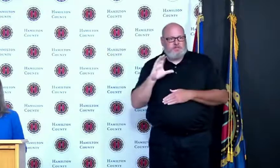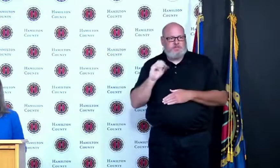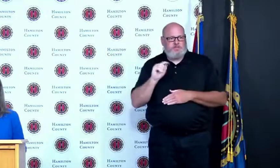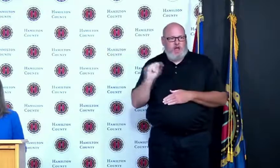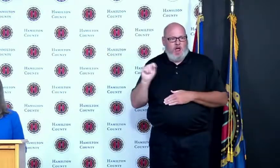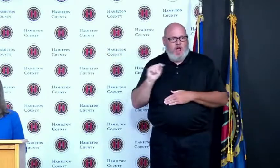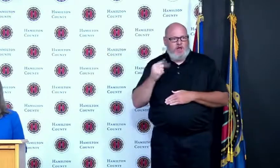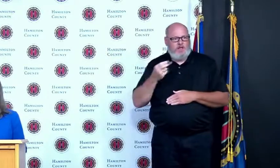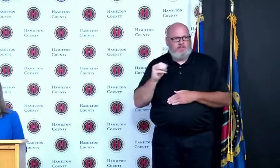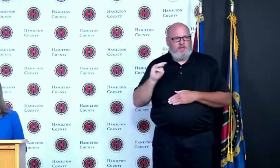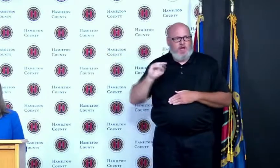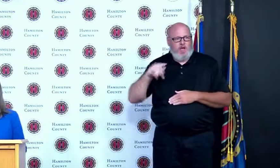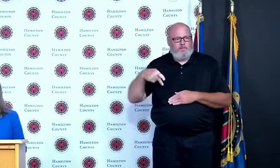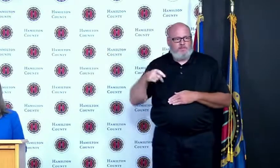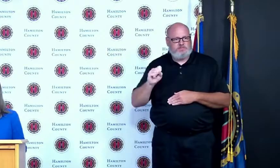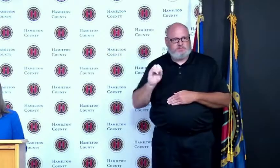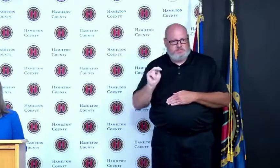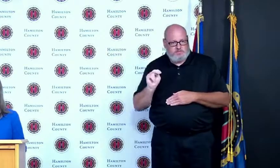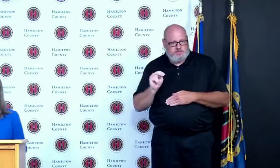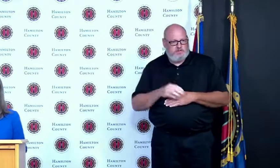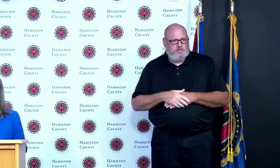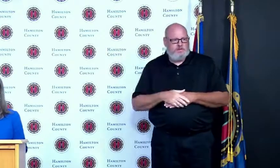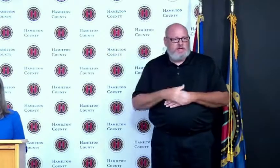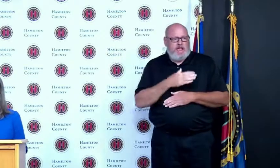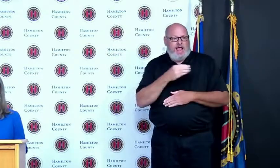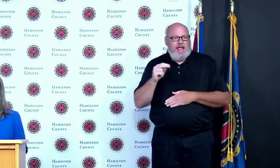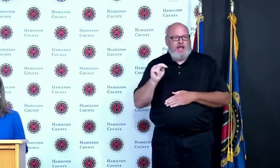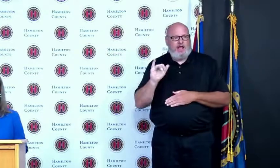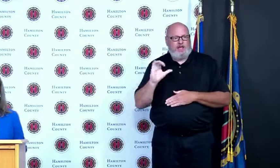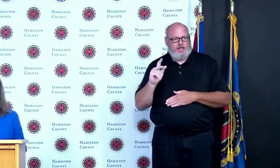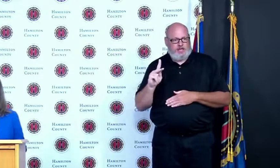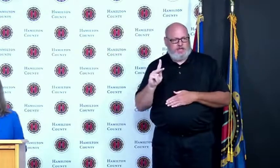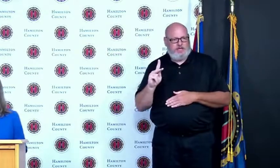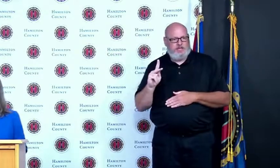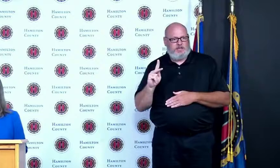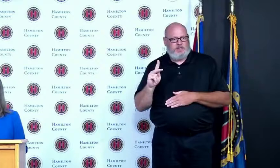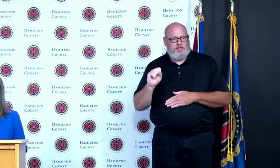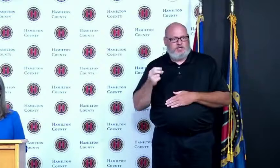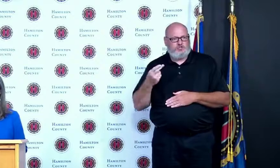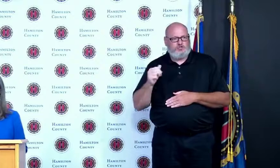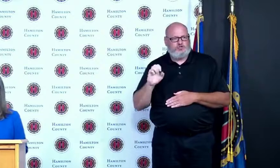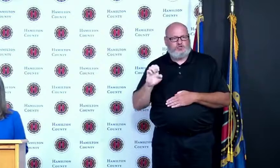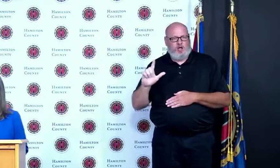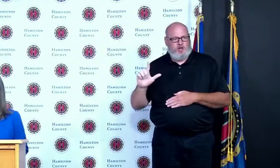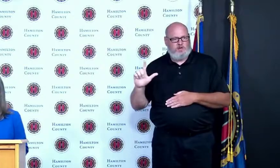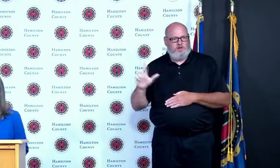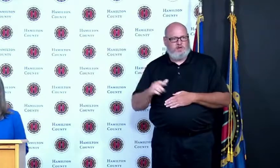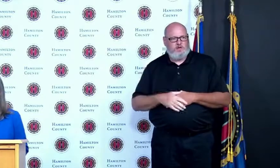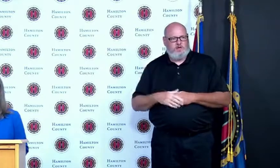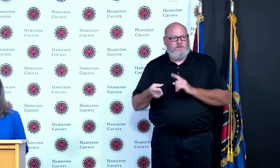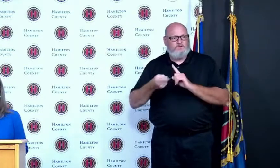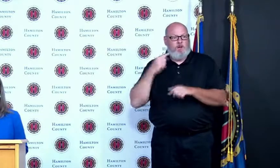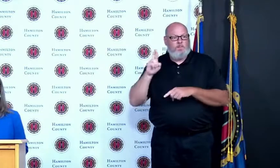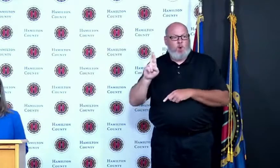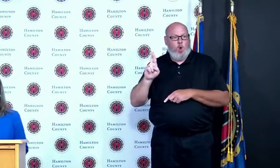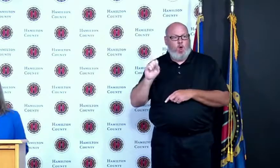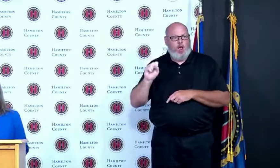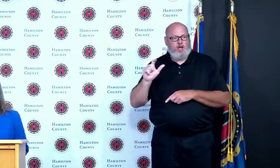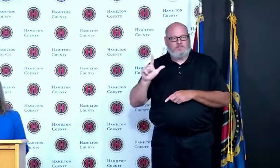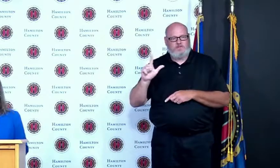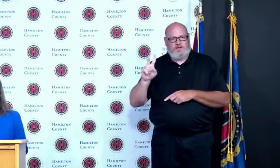at resolve enlisted the speech writing skills of Brian McCleary and my former Chief of Staff